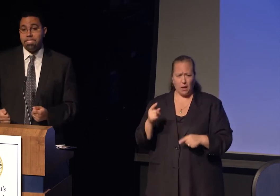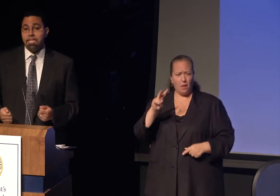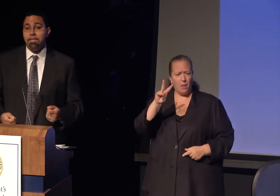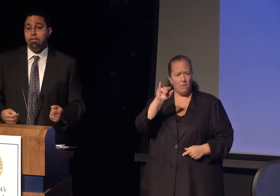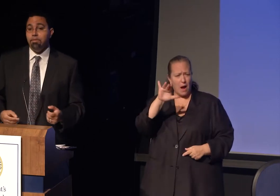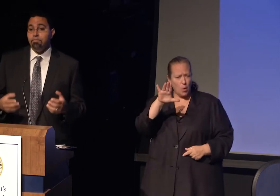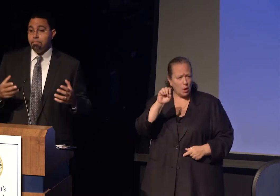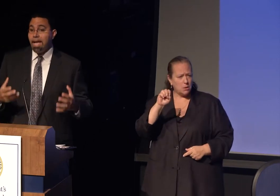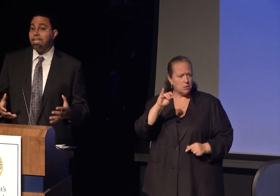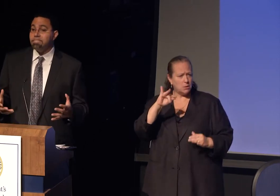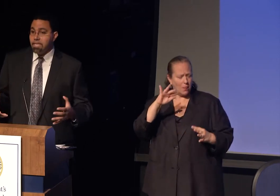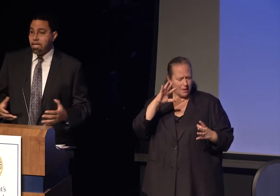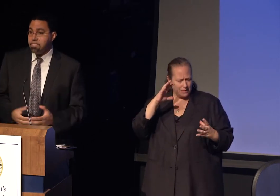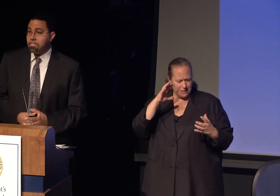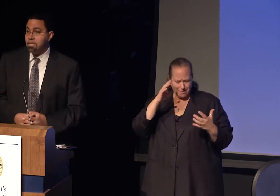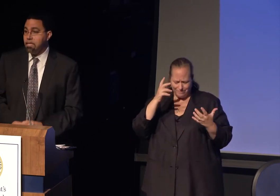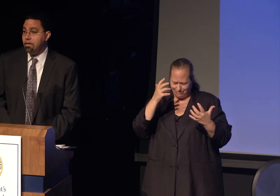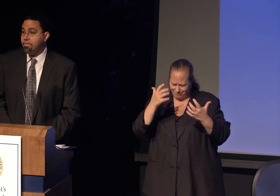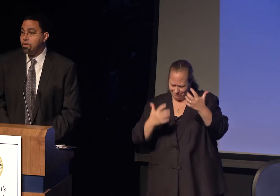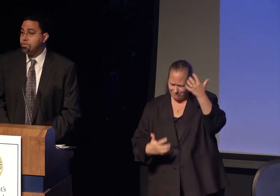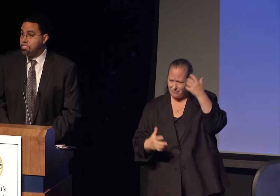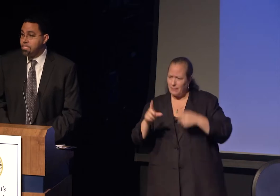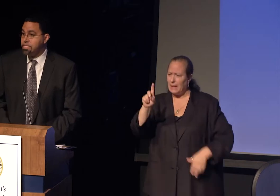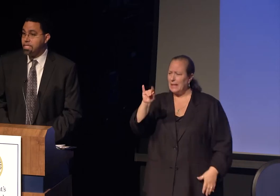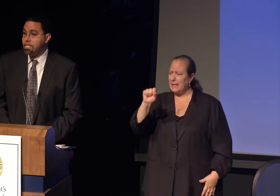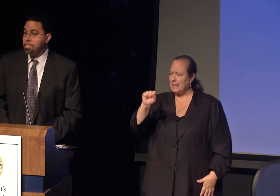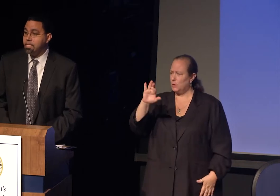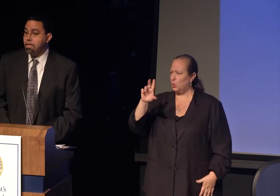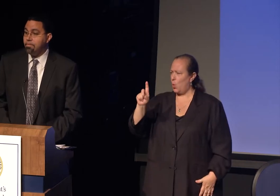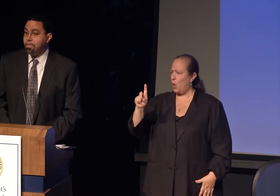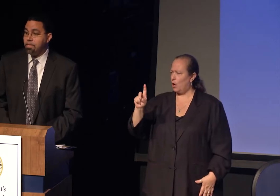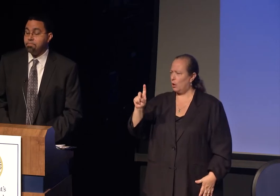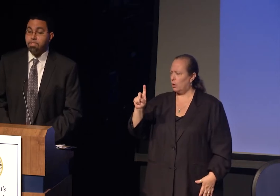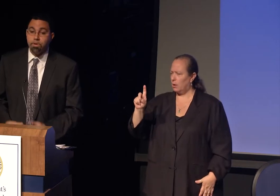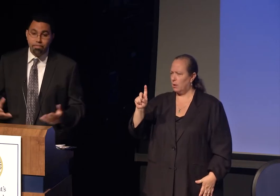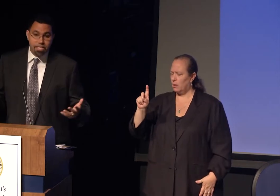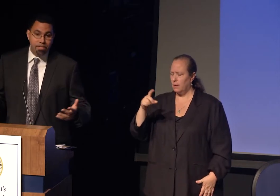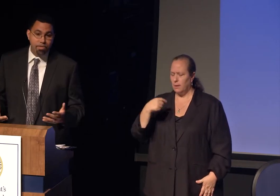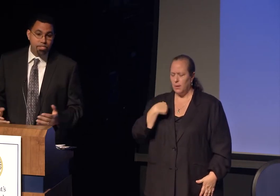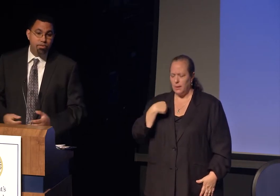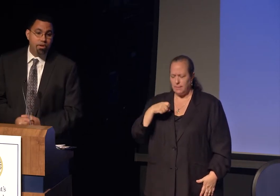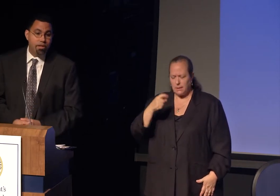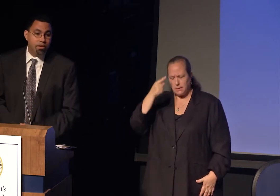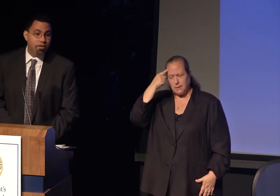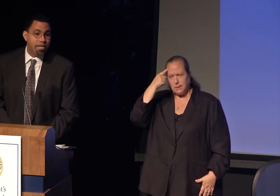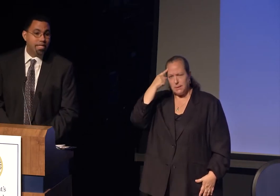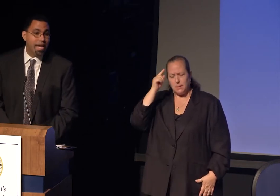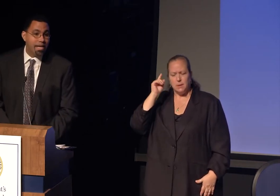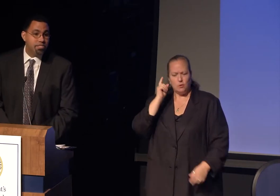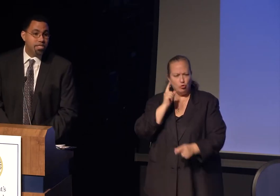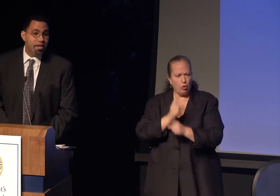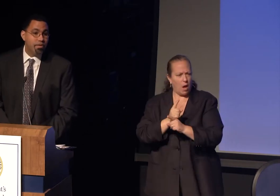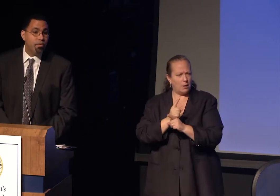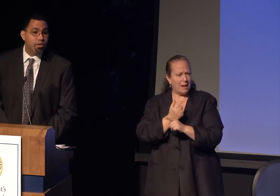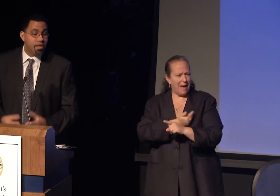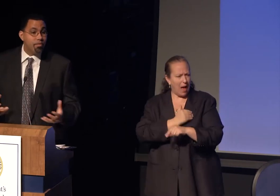reminds us of the urgency, of the service in which you all are engaged and the work we must do